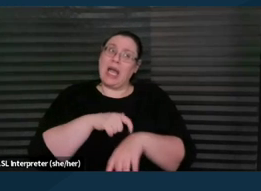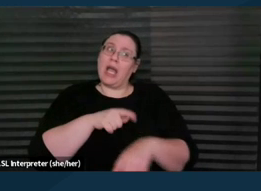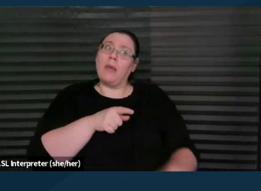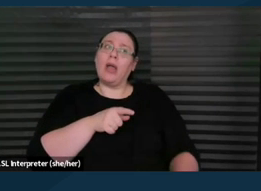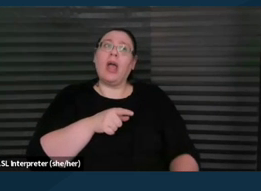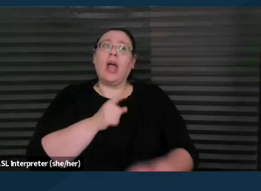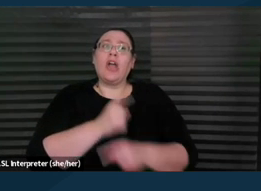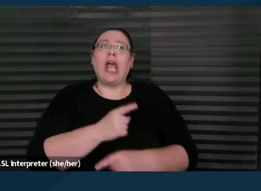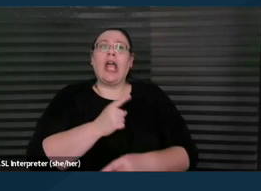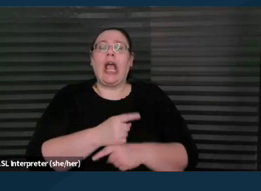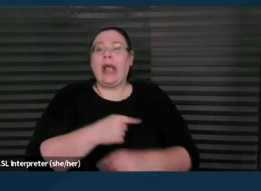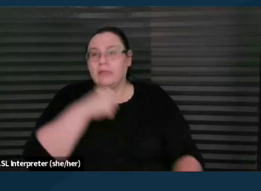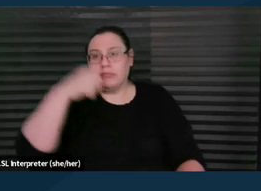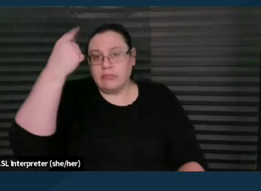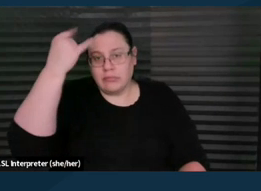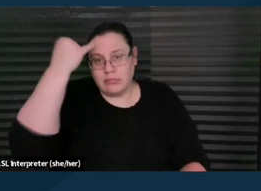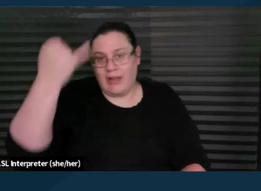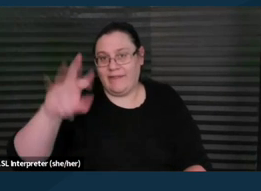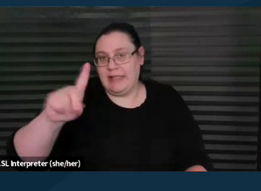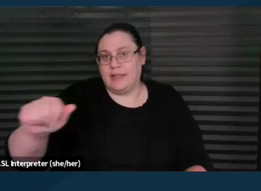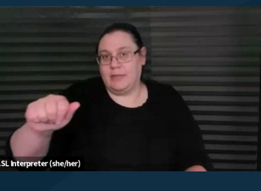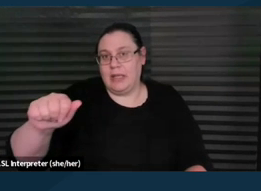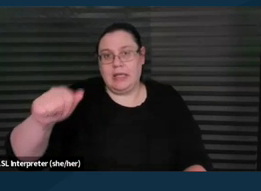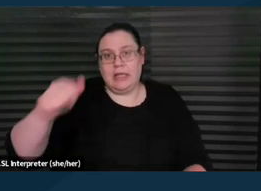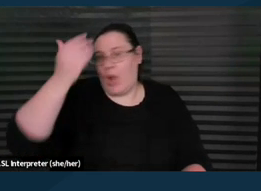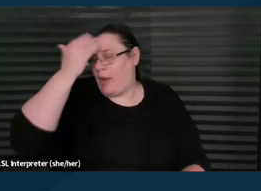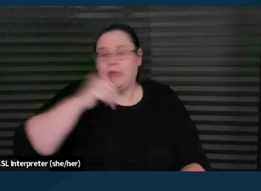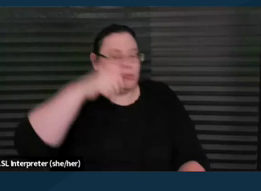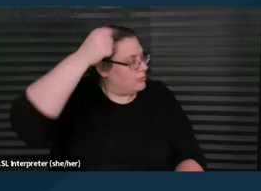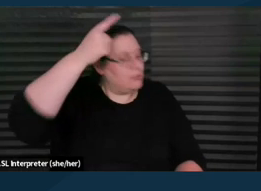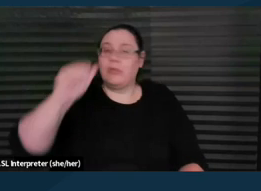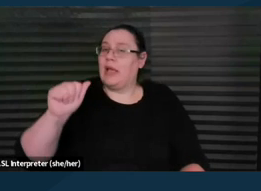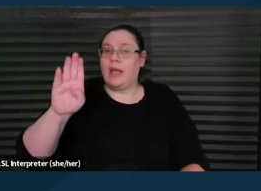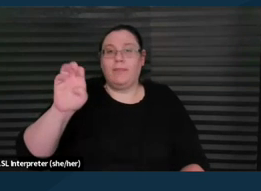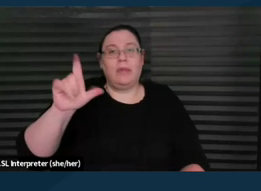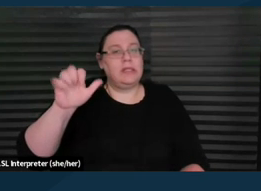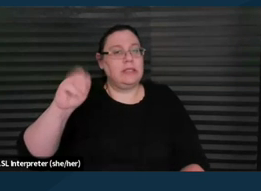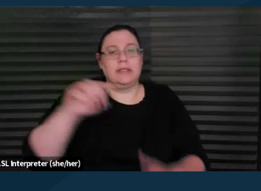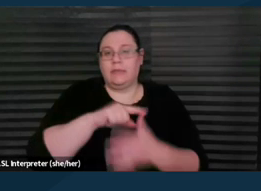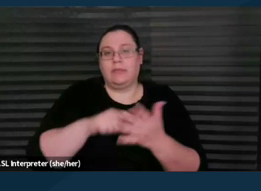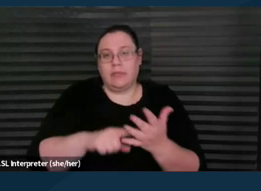I didn't understand disability awareness, I didn't understand ableism. There's a lot of things. It was a steep learning curve.